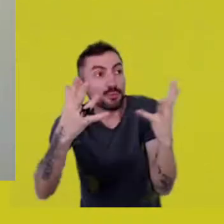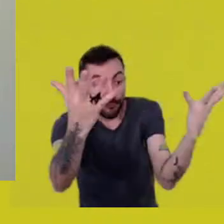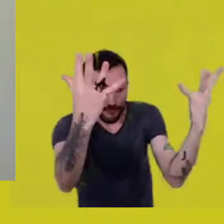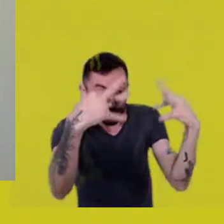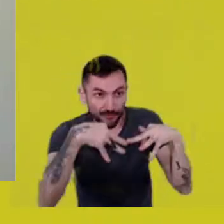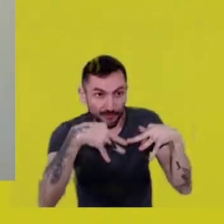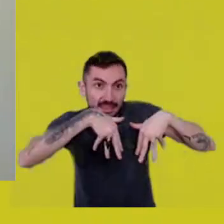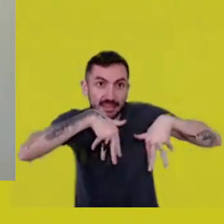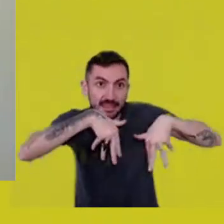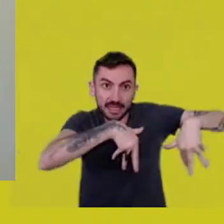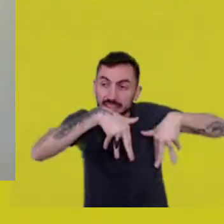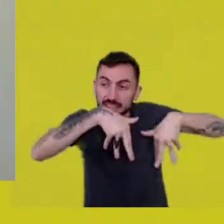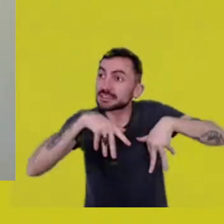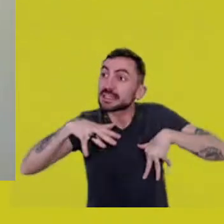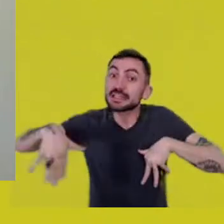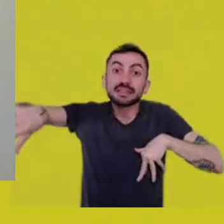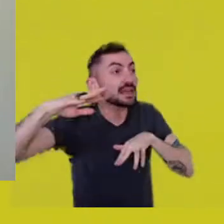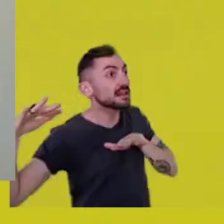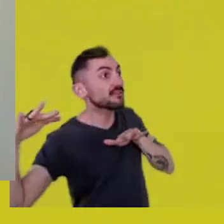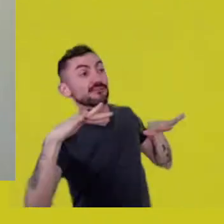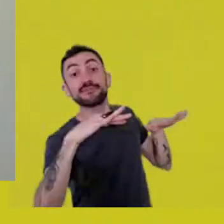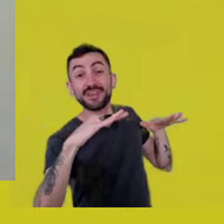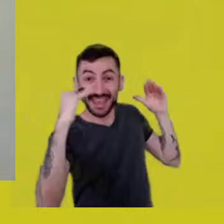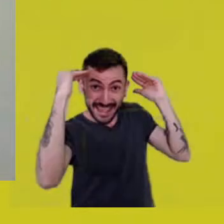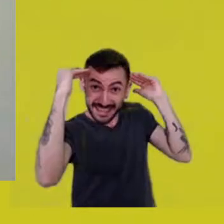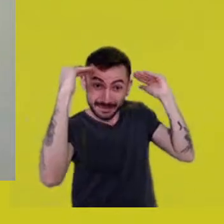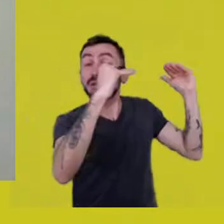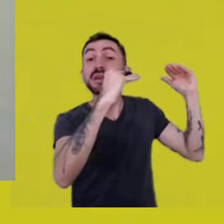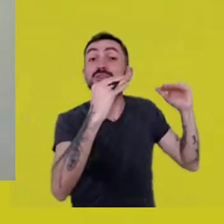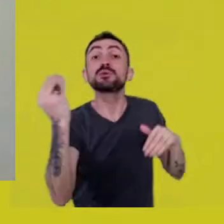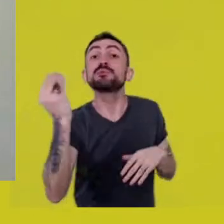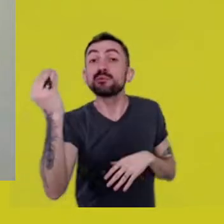clearly they knew they were witnessing a ritual.